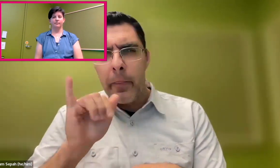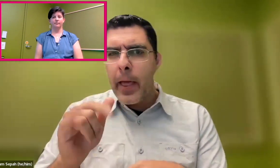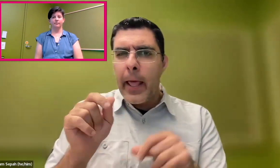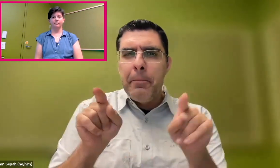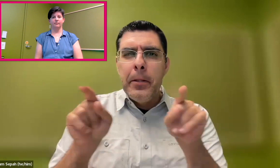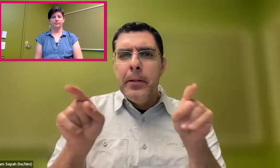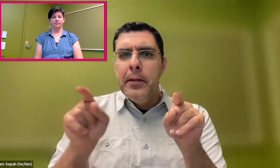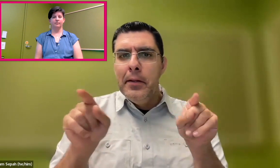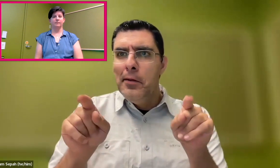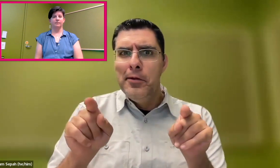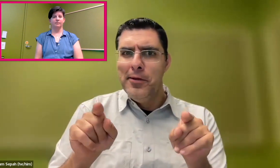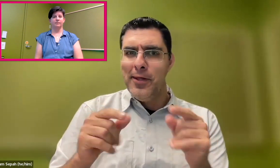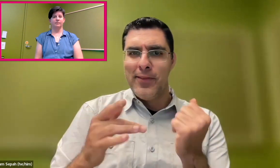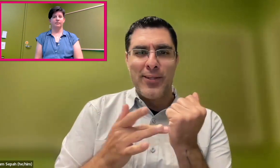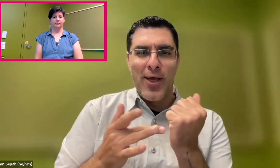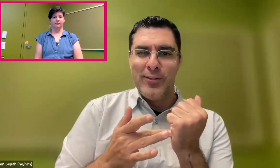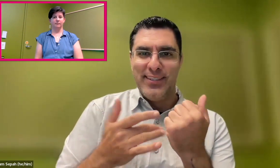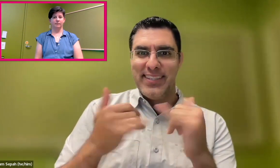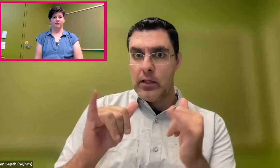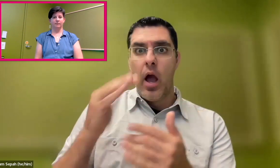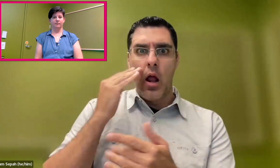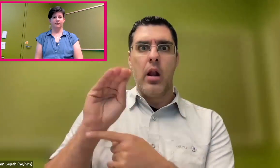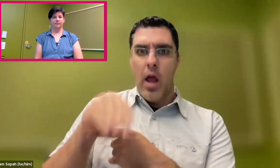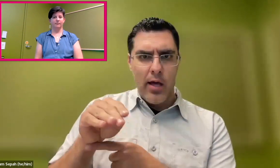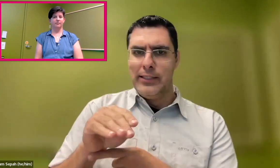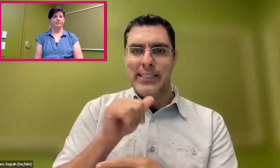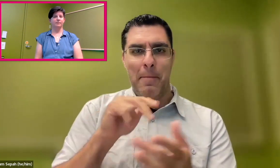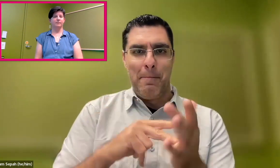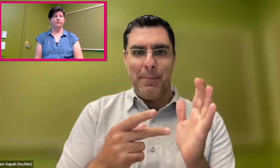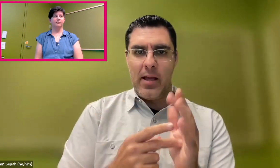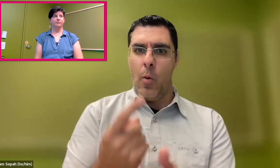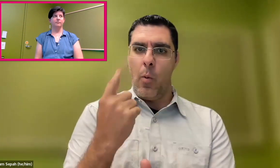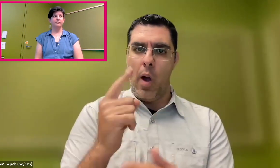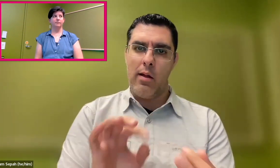So different nuances there that technology is not caught up on yet.